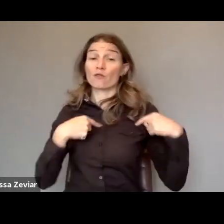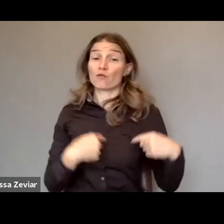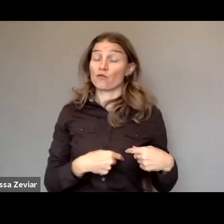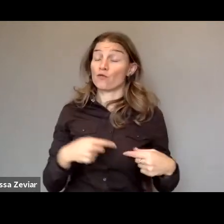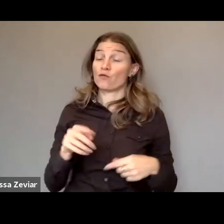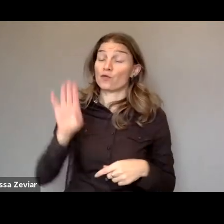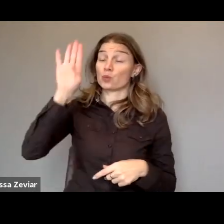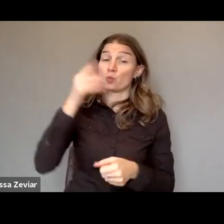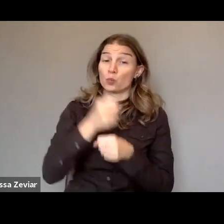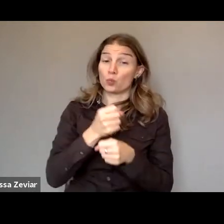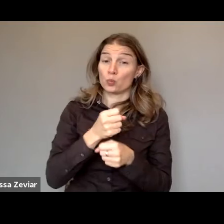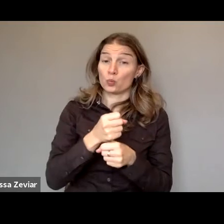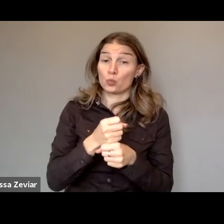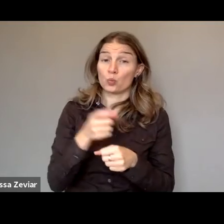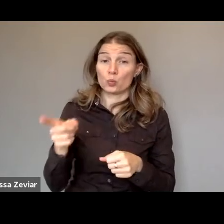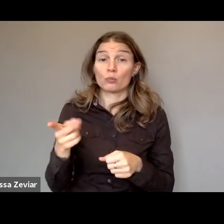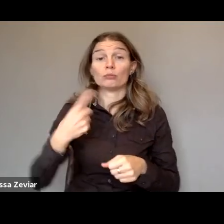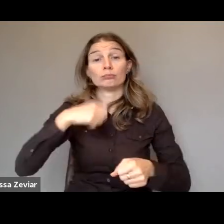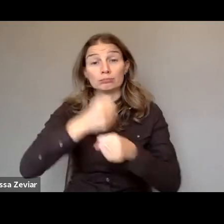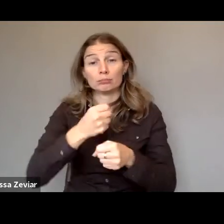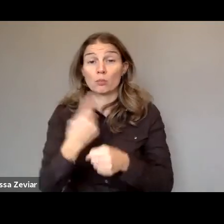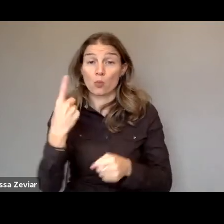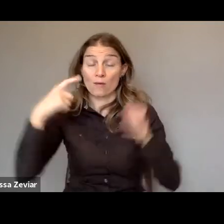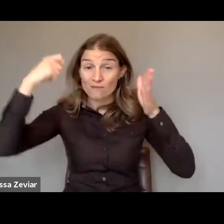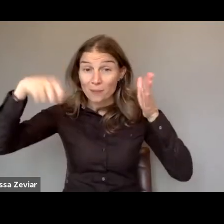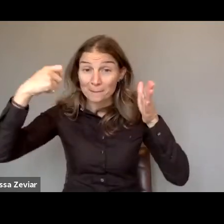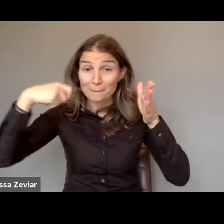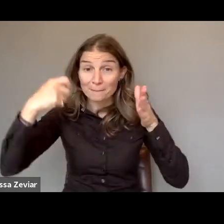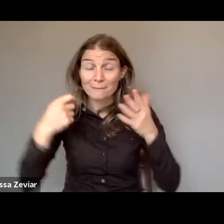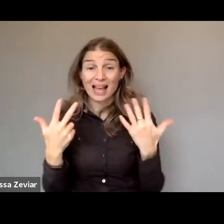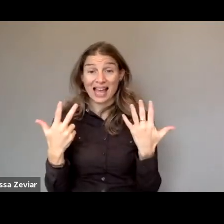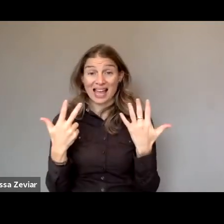In 2015 we produced a film of eight video clips